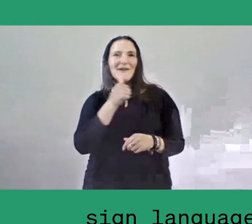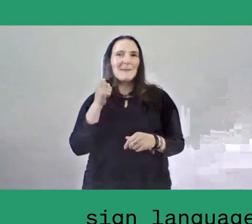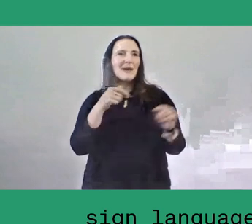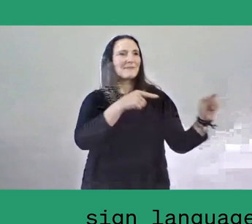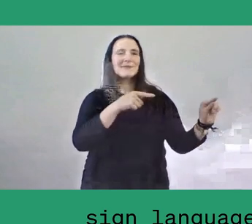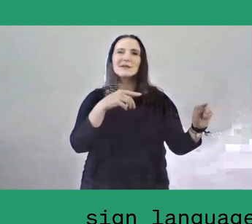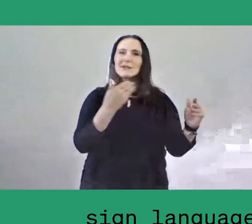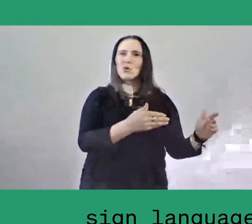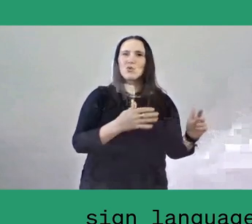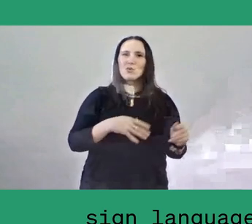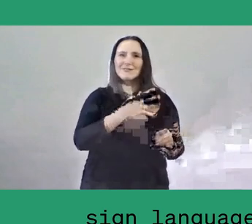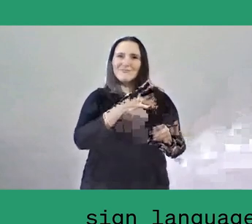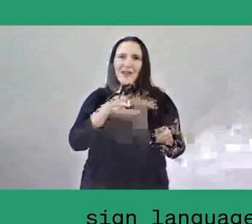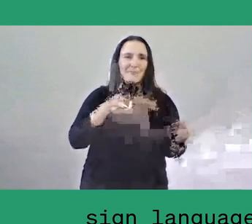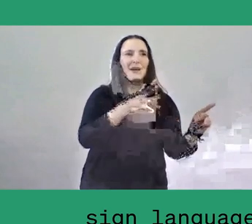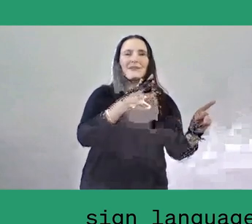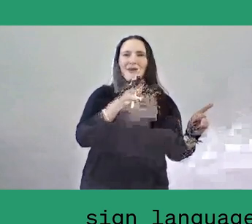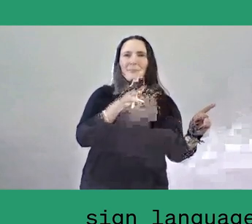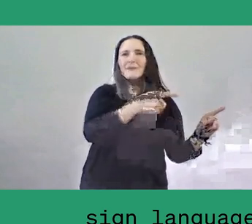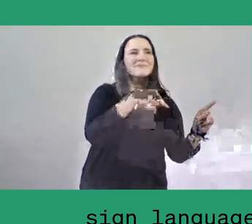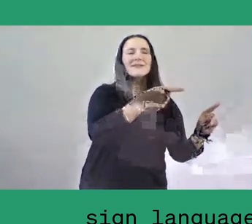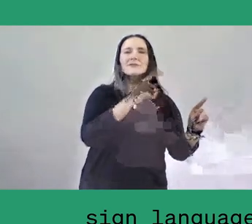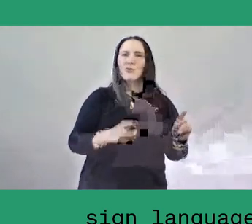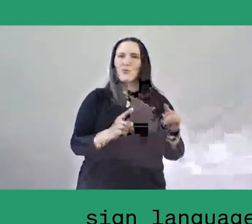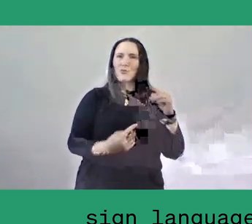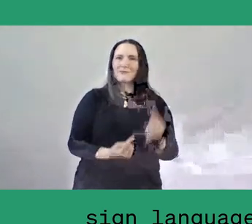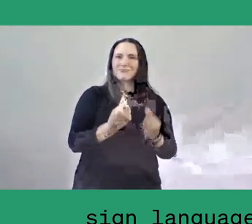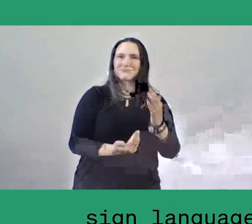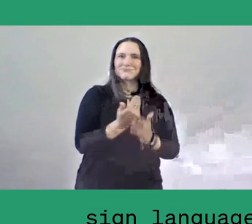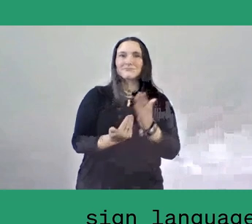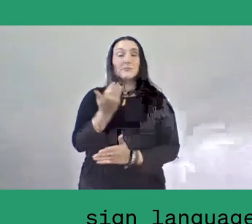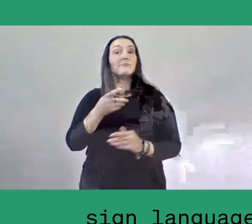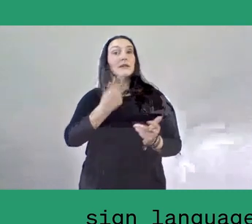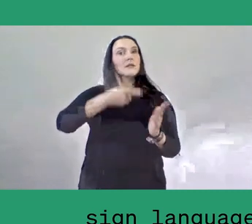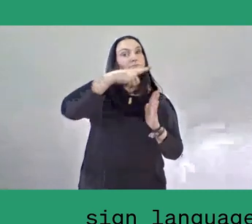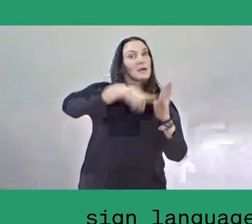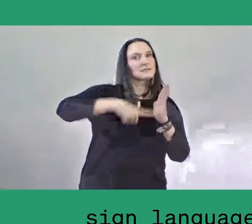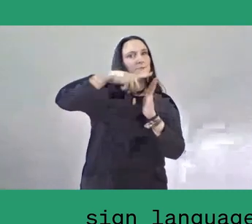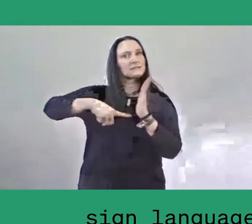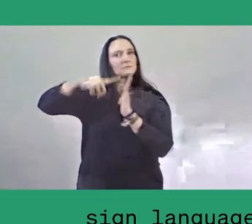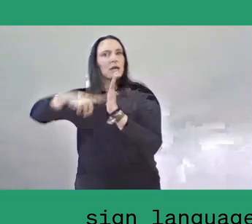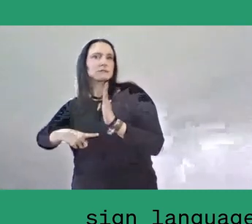lumbung calling will take place on the first Saturday of every month over seven sessions